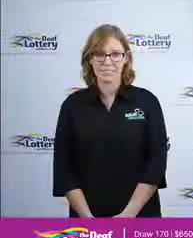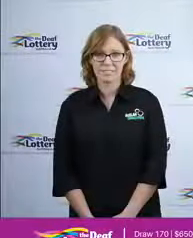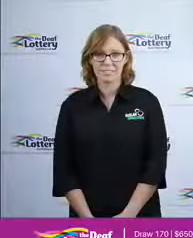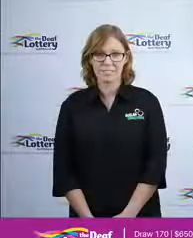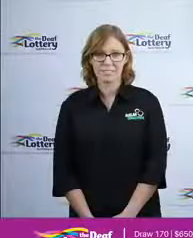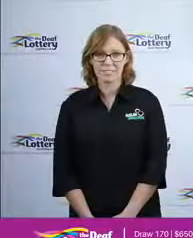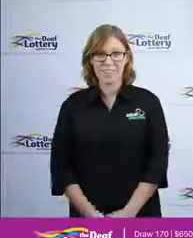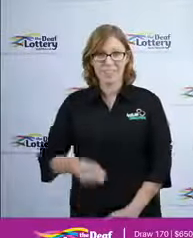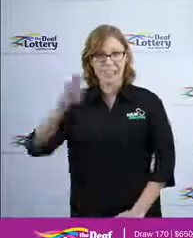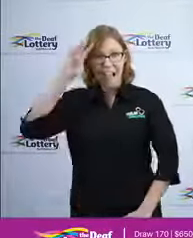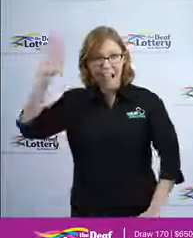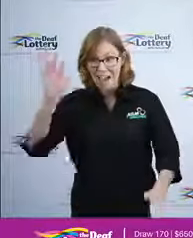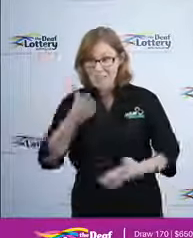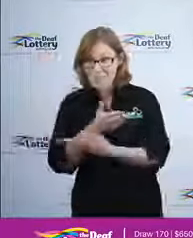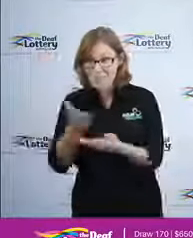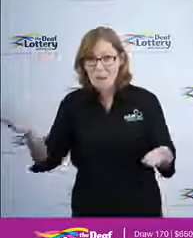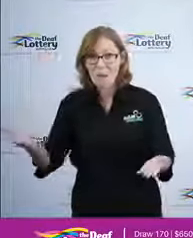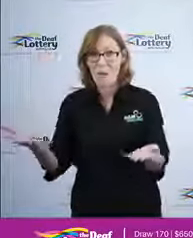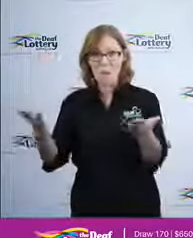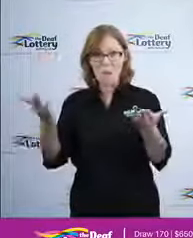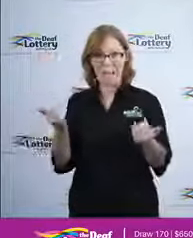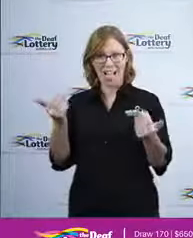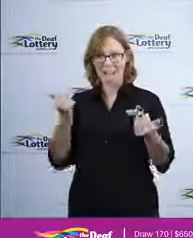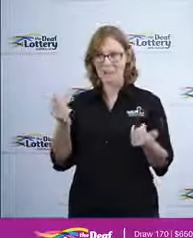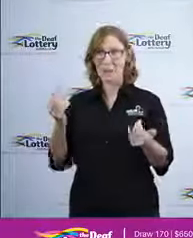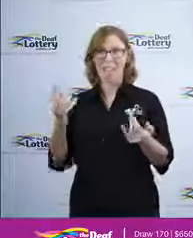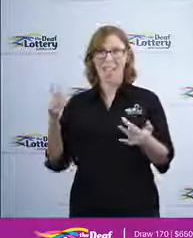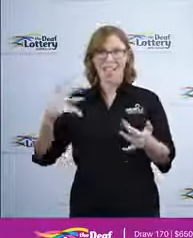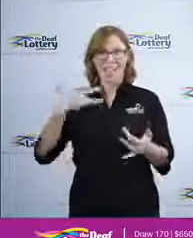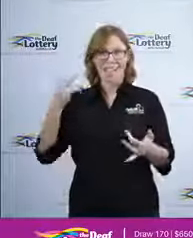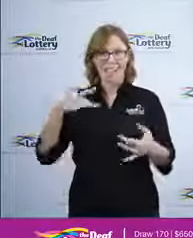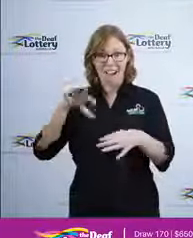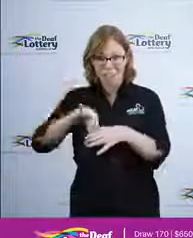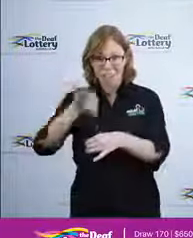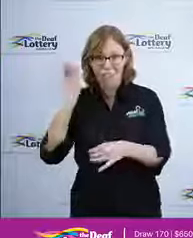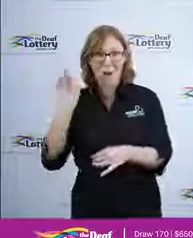Hi everyone and welcome to the live draw of Lottery 170.